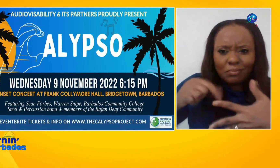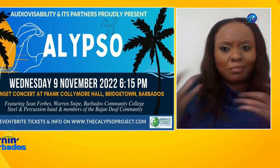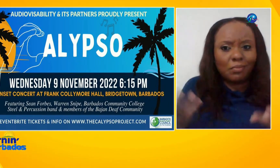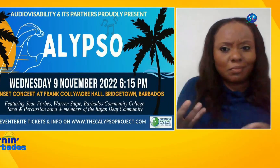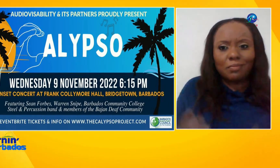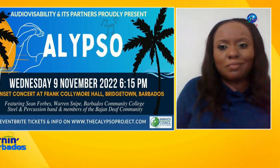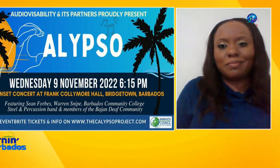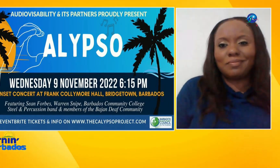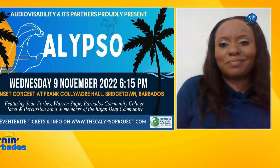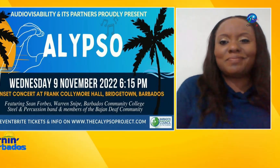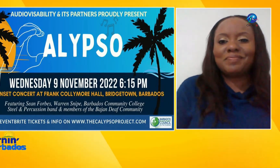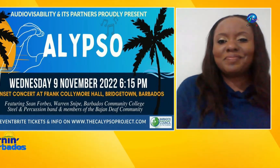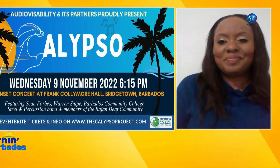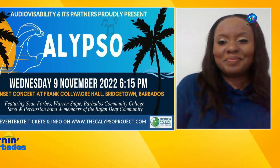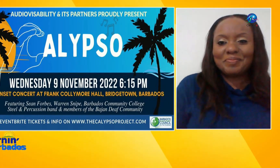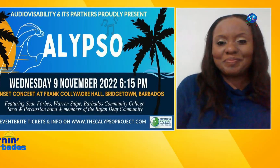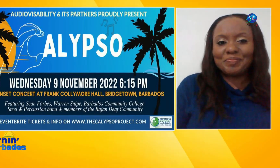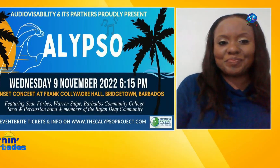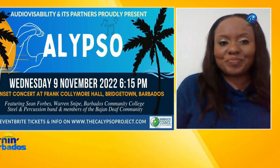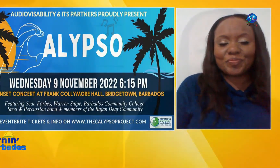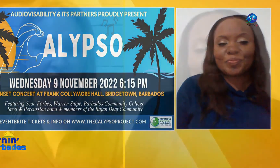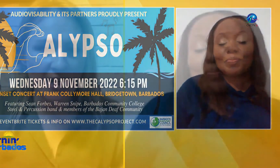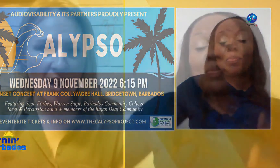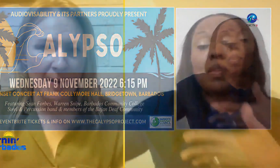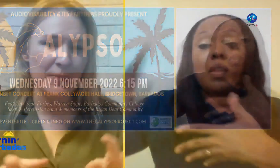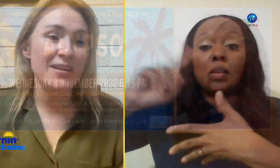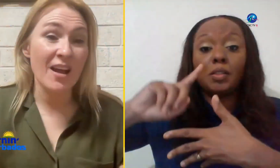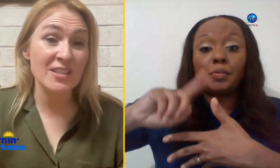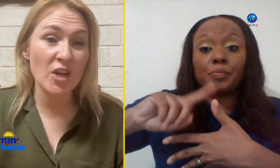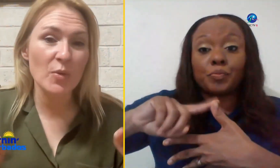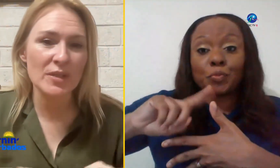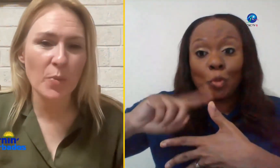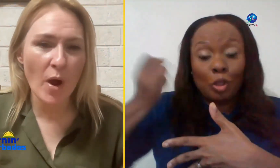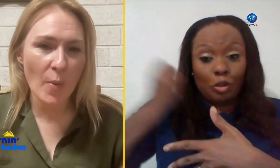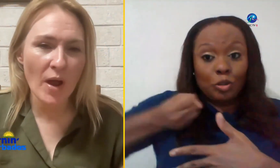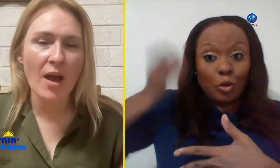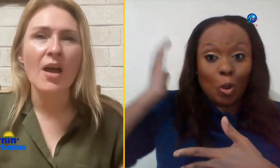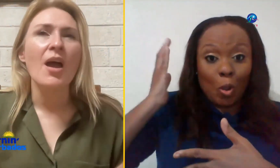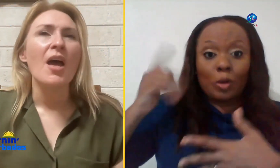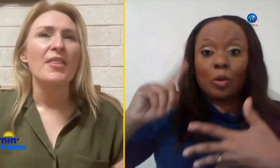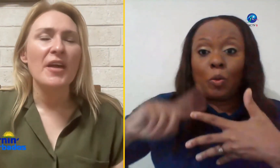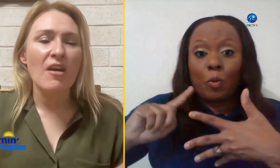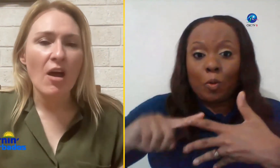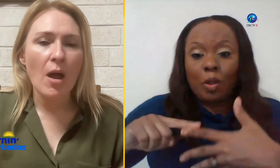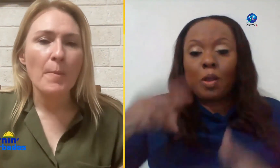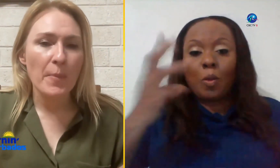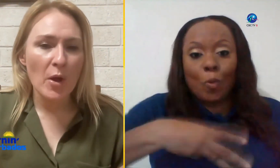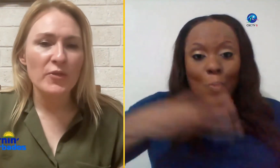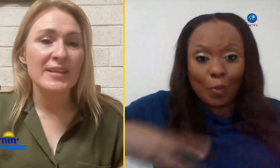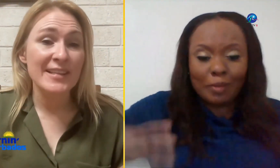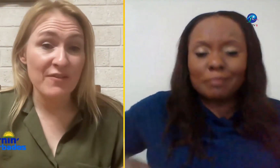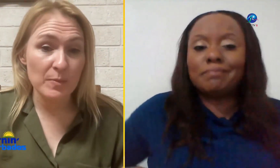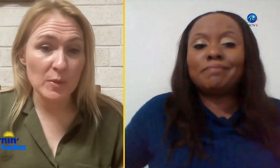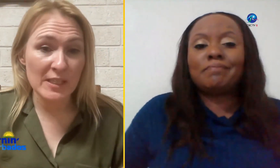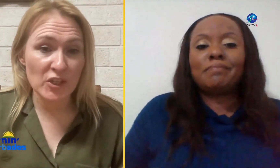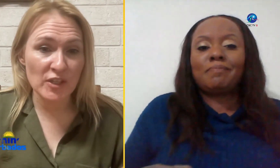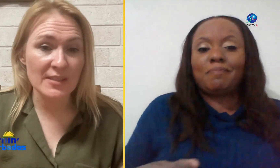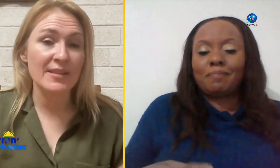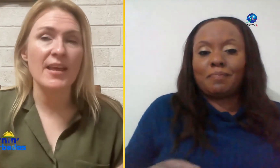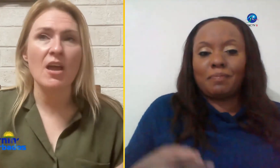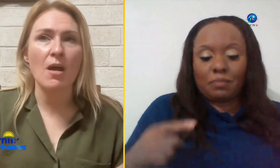yeah don't Boop and woven's night I've known as why where there are both deaf musicians